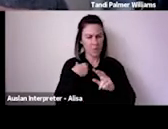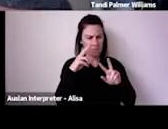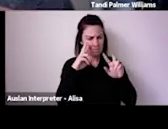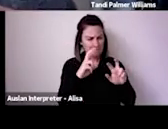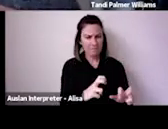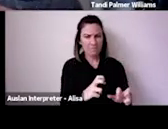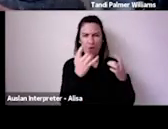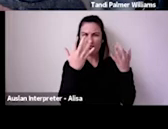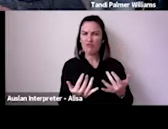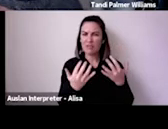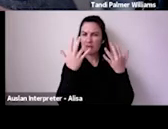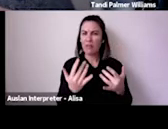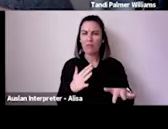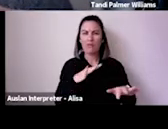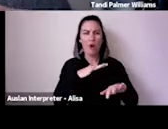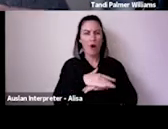from the Audience Outlook Monitor tracking study.